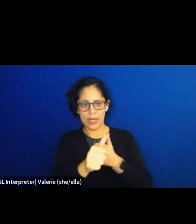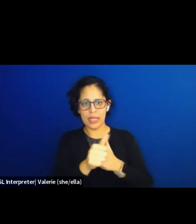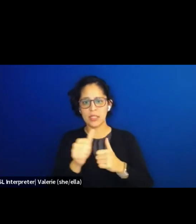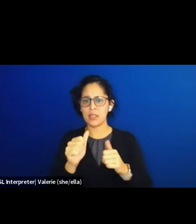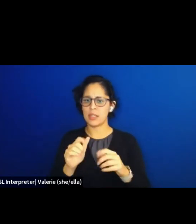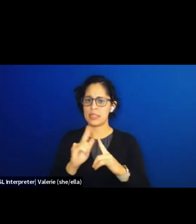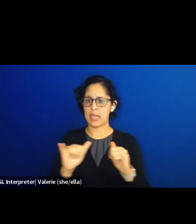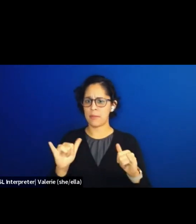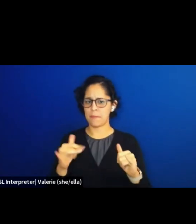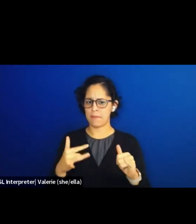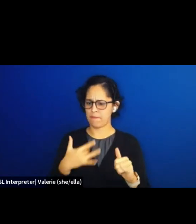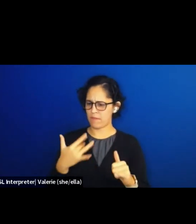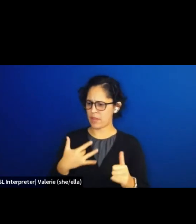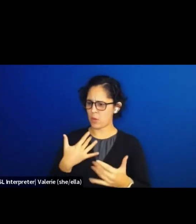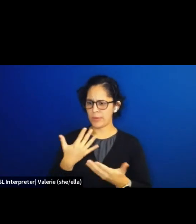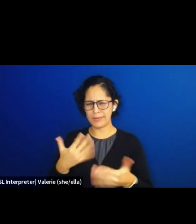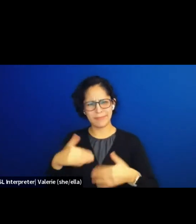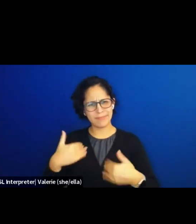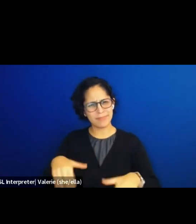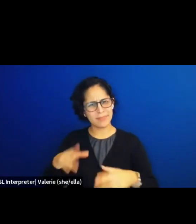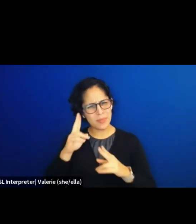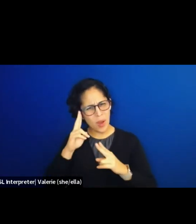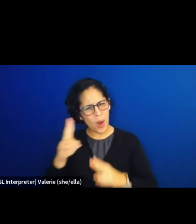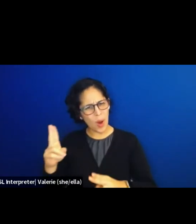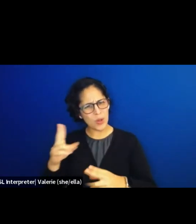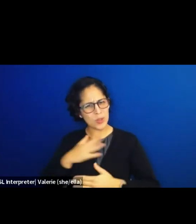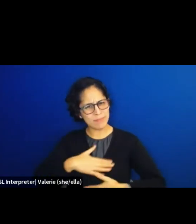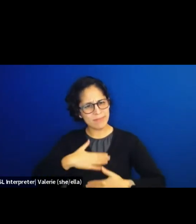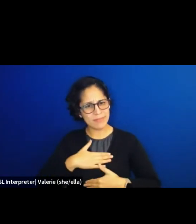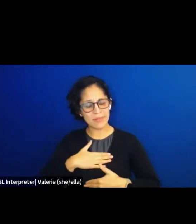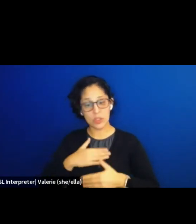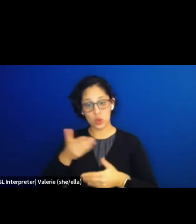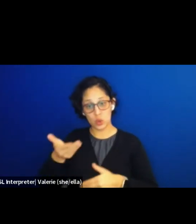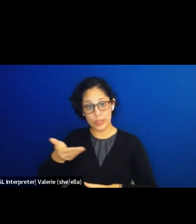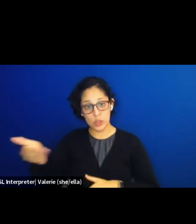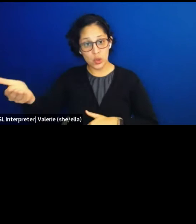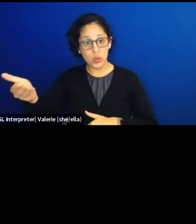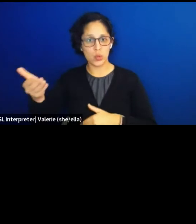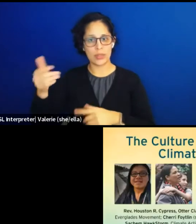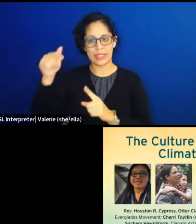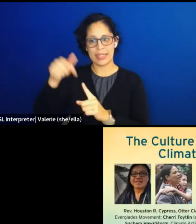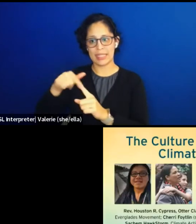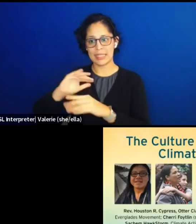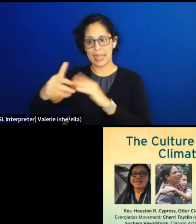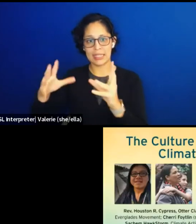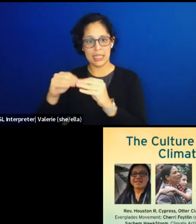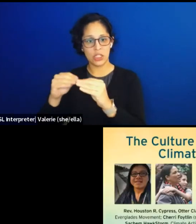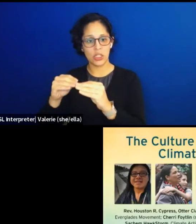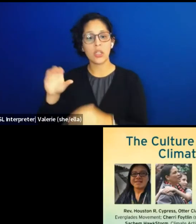to introduce this next session, the Culture of Indigenous-led Climate Resistance.